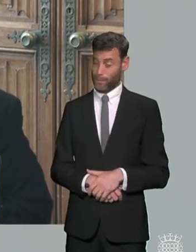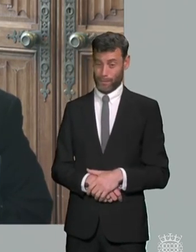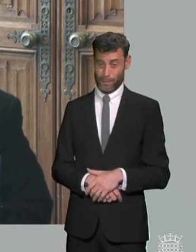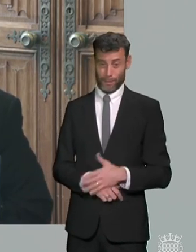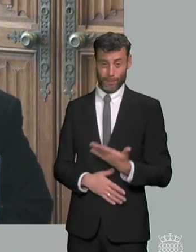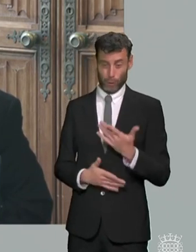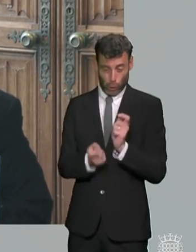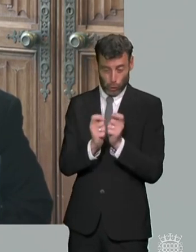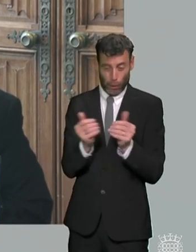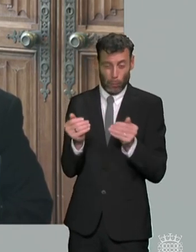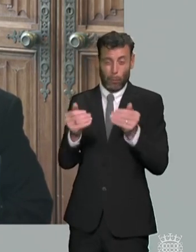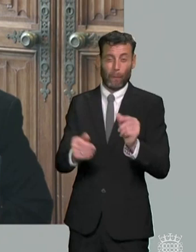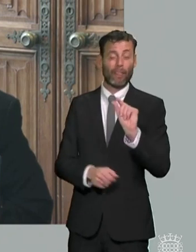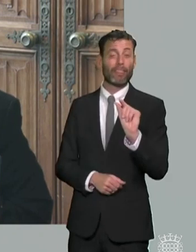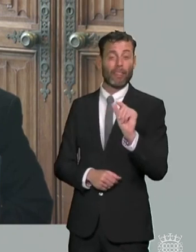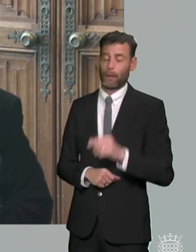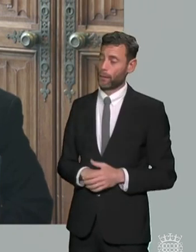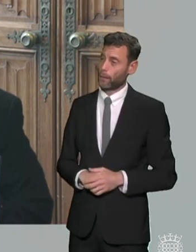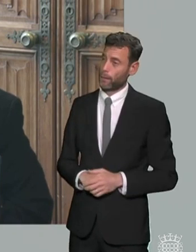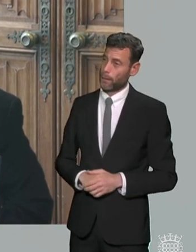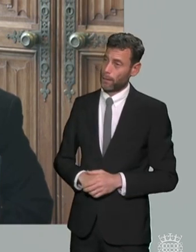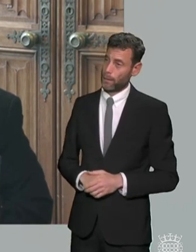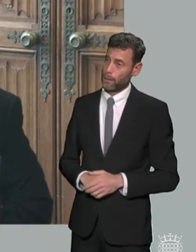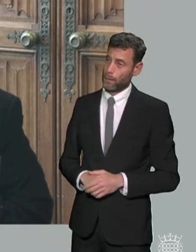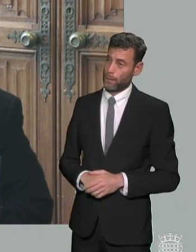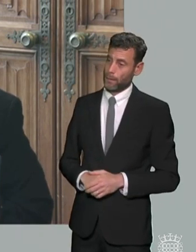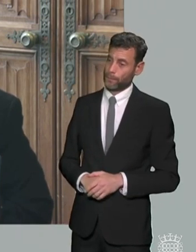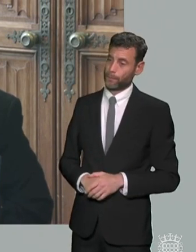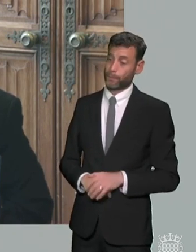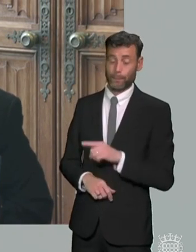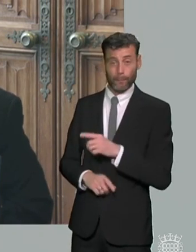and the sand review has identified serious issues with the current system so what